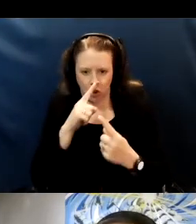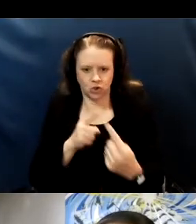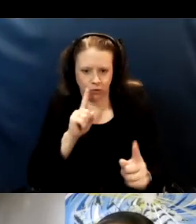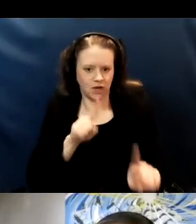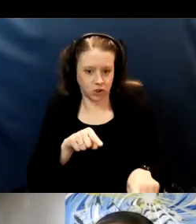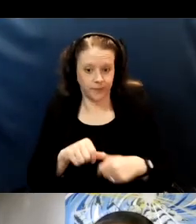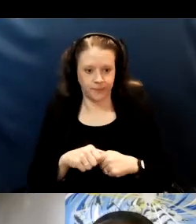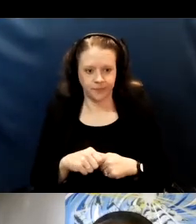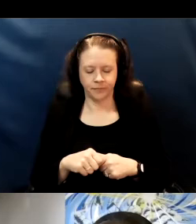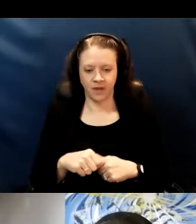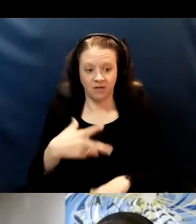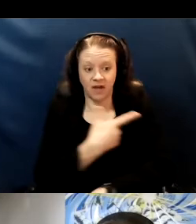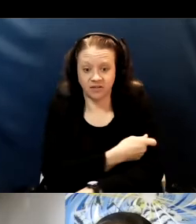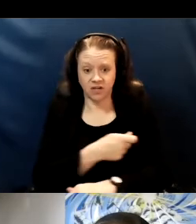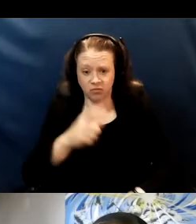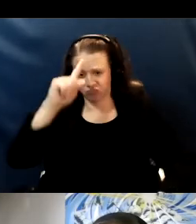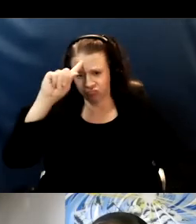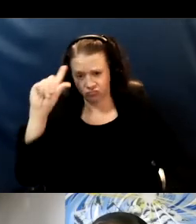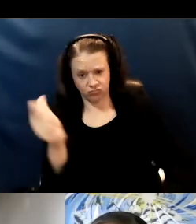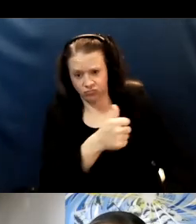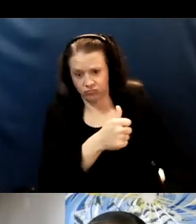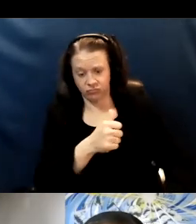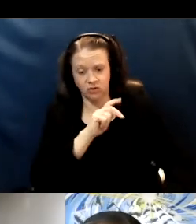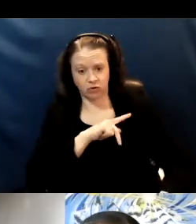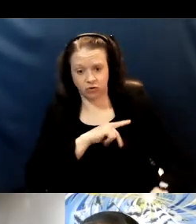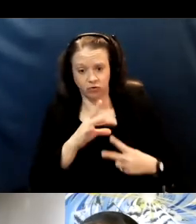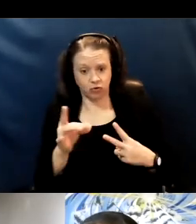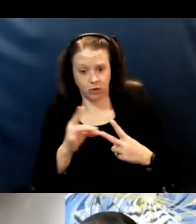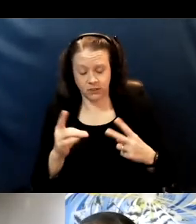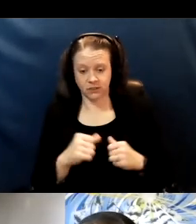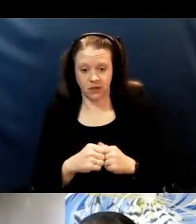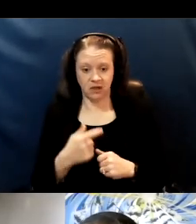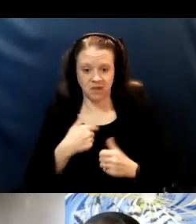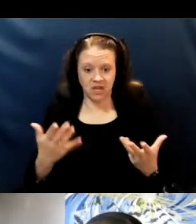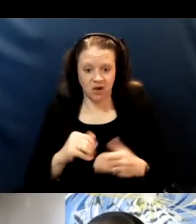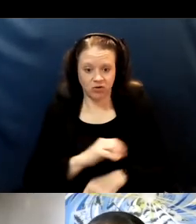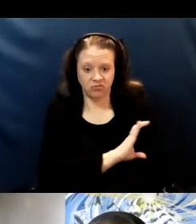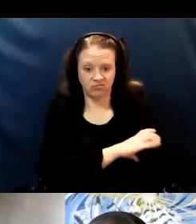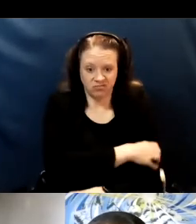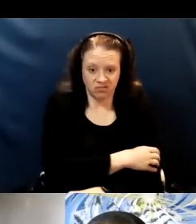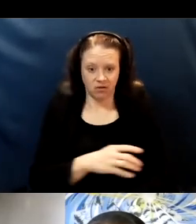Now, vaccination is a personal choice and I'm not here to twist anybody's arms into getting vaccinated.